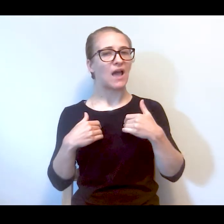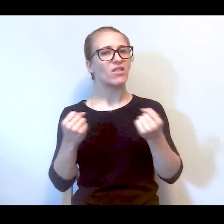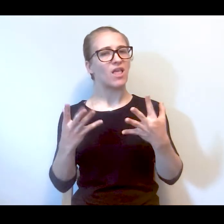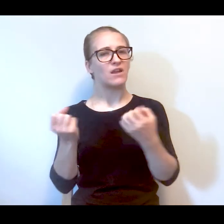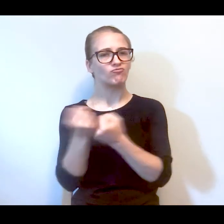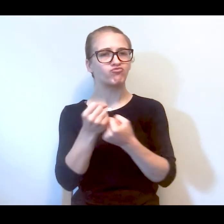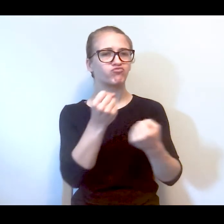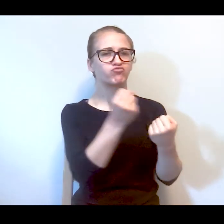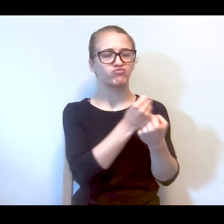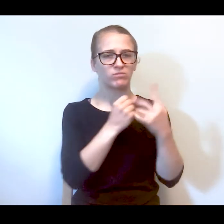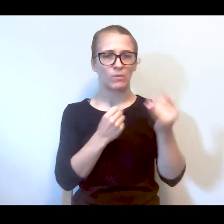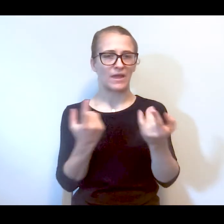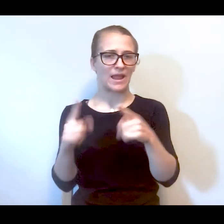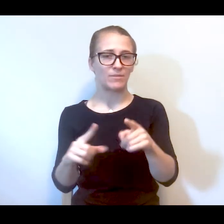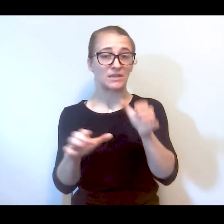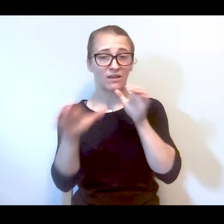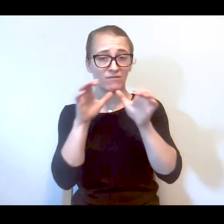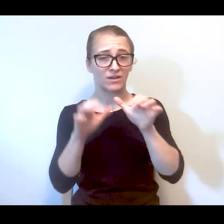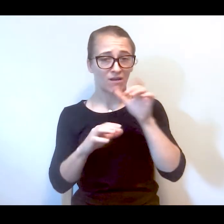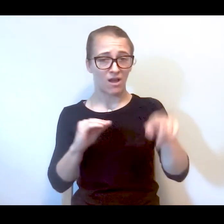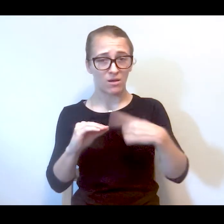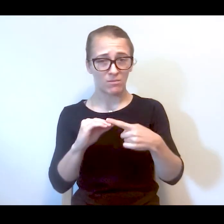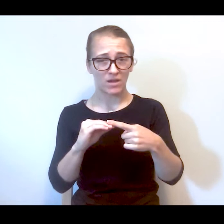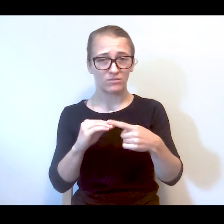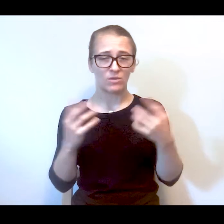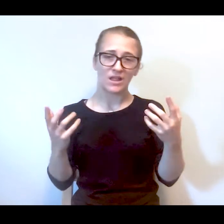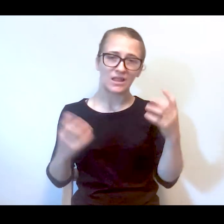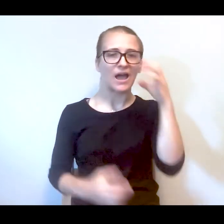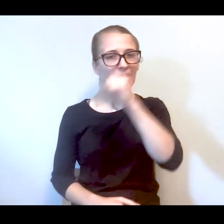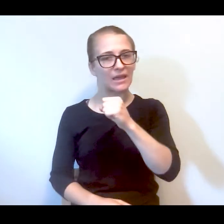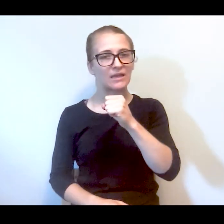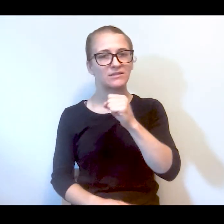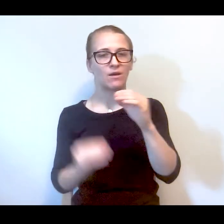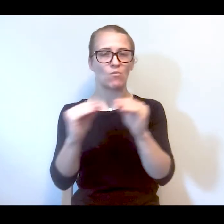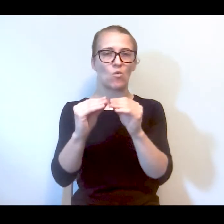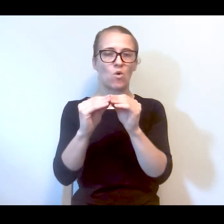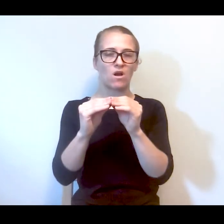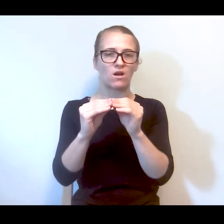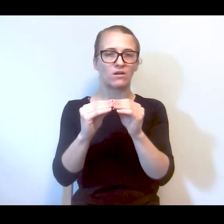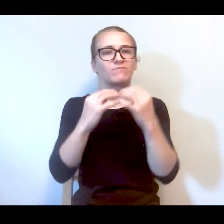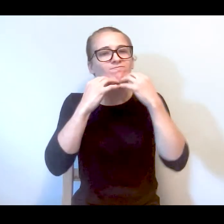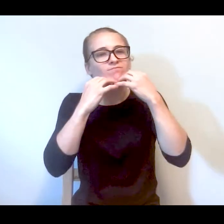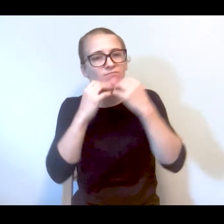mutual support that goes on and the conversation is not about -- I guess they're more of a valued